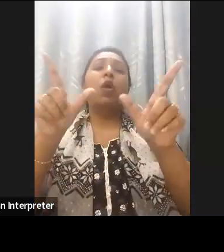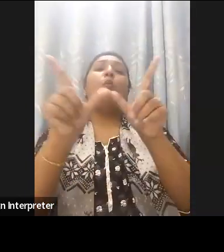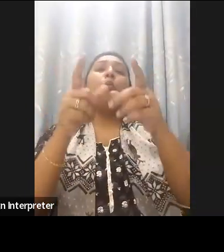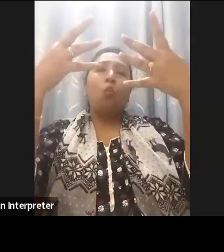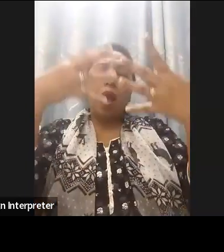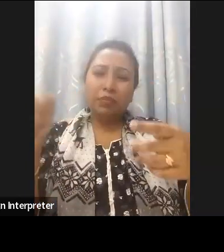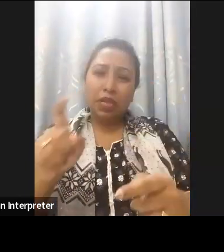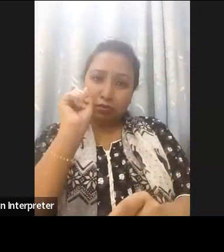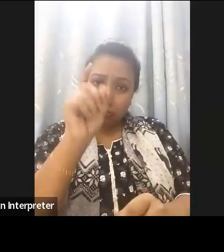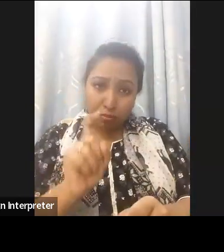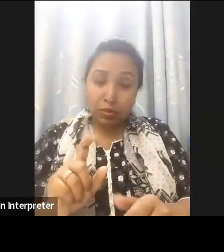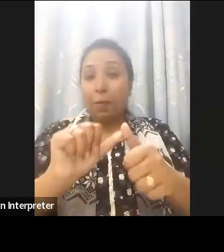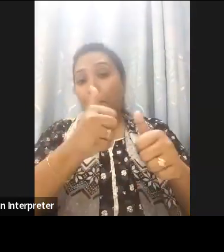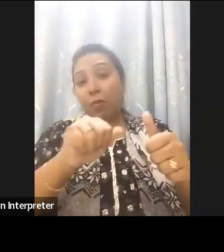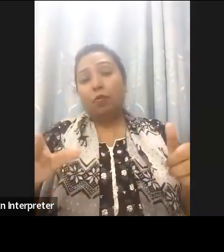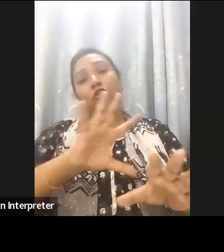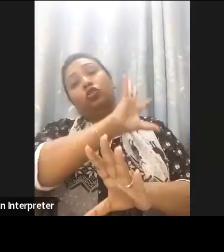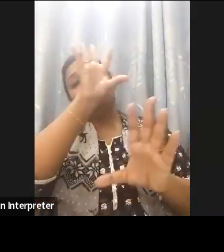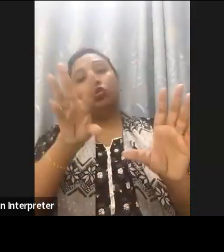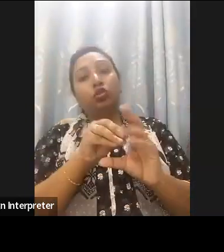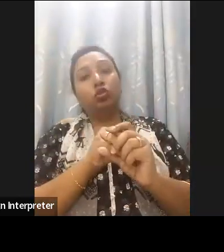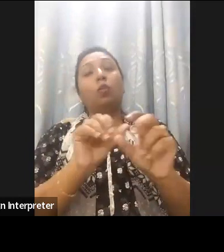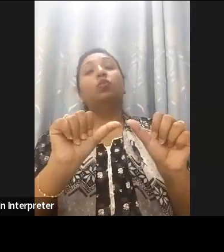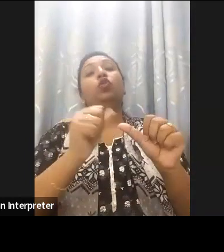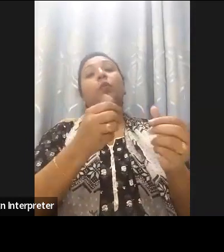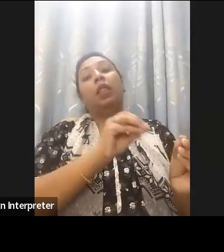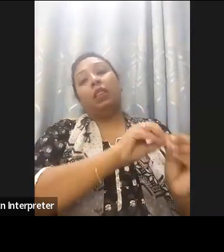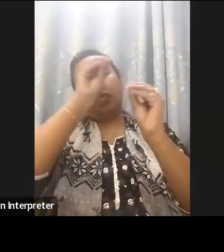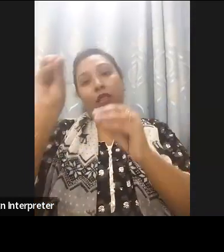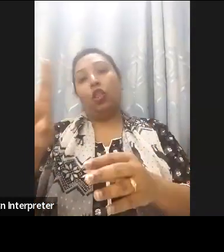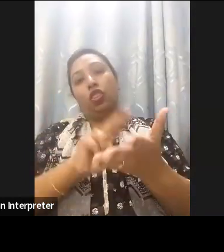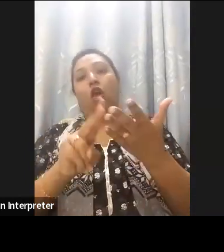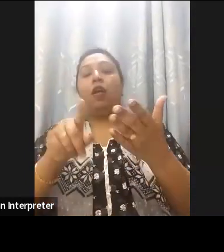an inclusive Digital Society. Let us continue our collaboration, collective efforts to remove